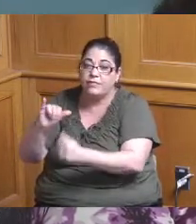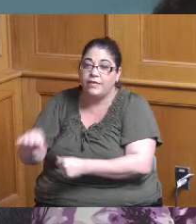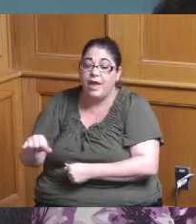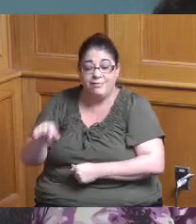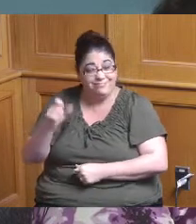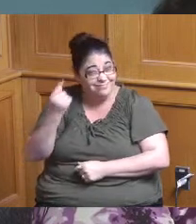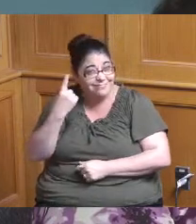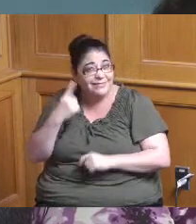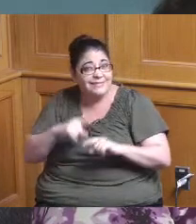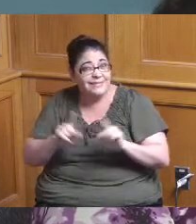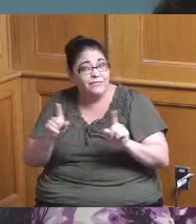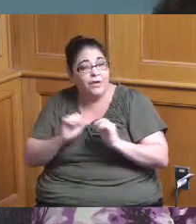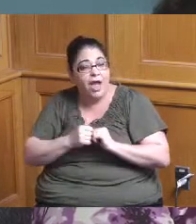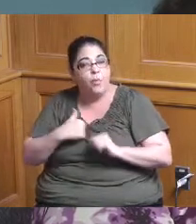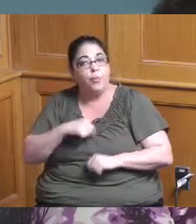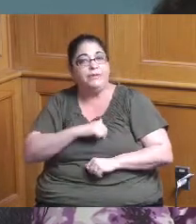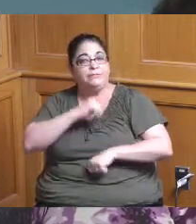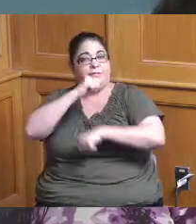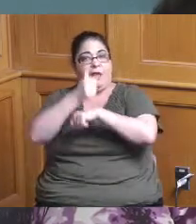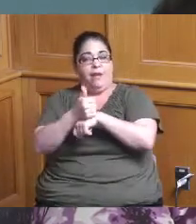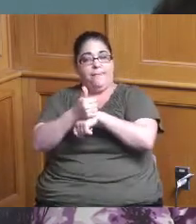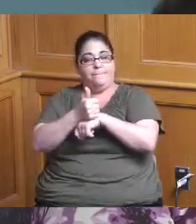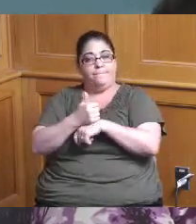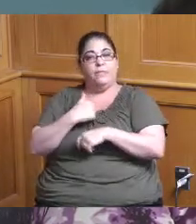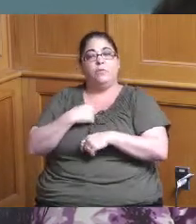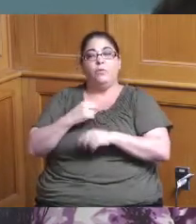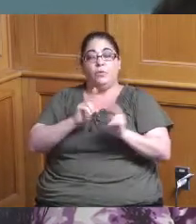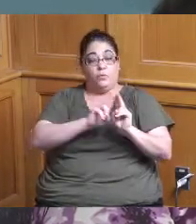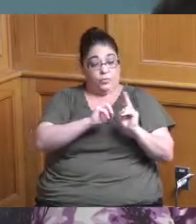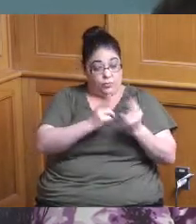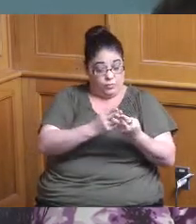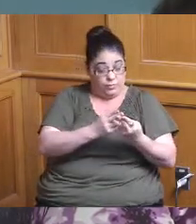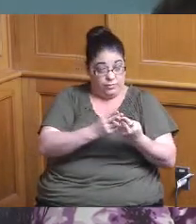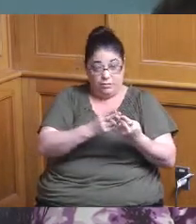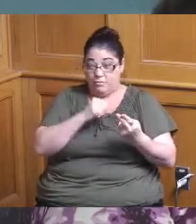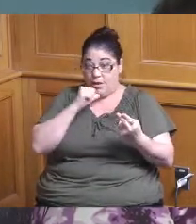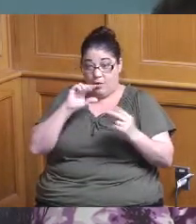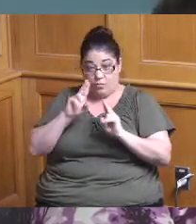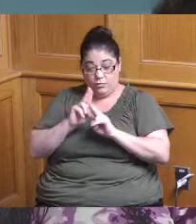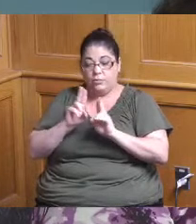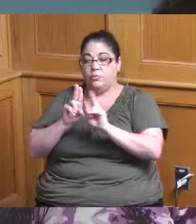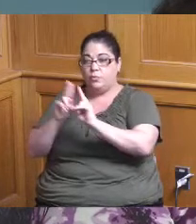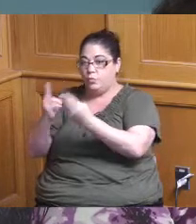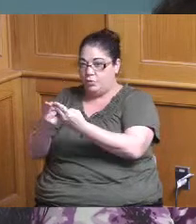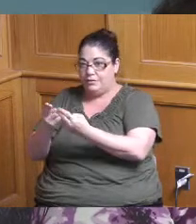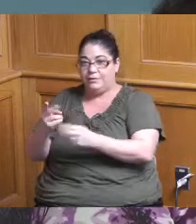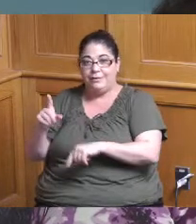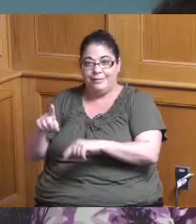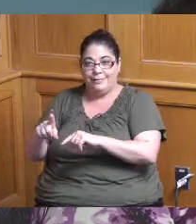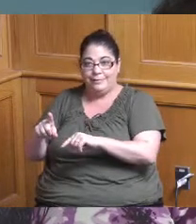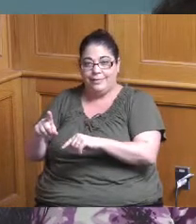because the way we're set up and certainly I'm limited in what I can say but I just need to know